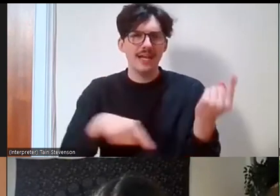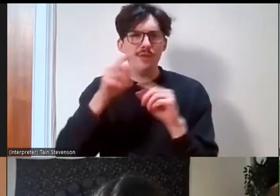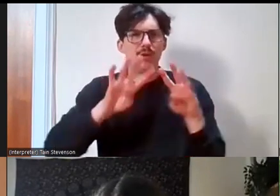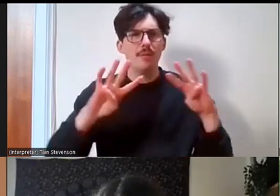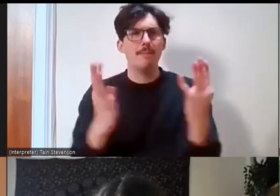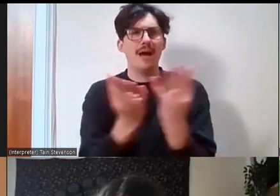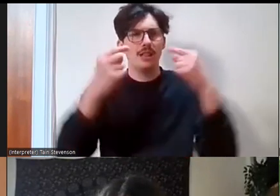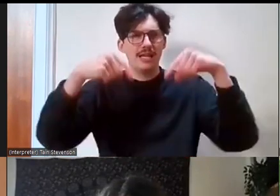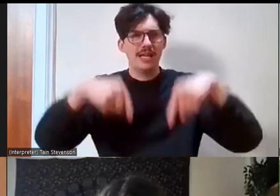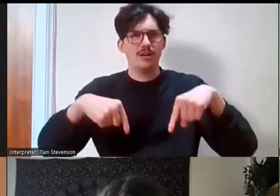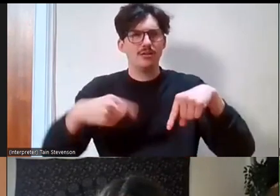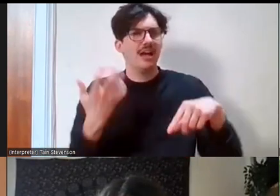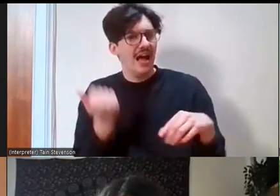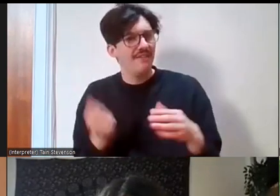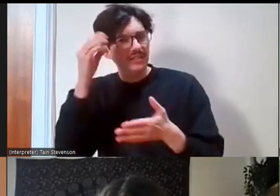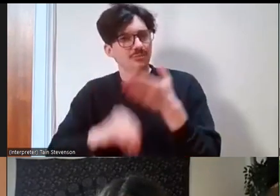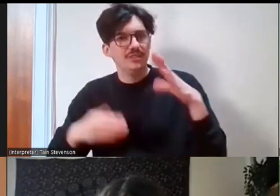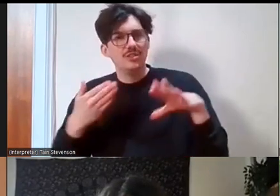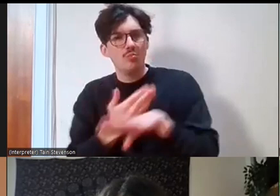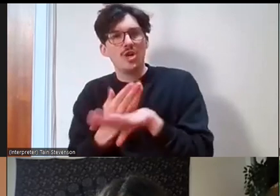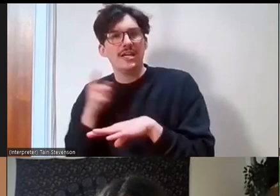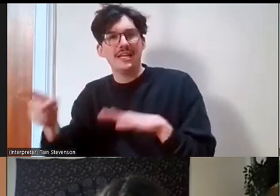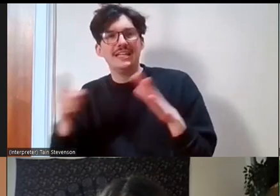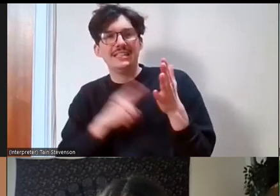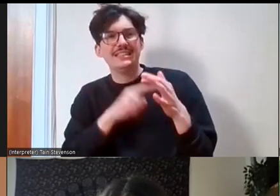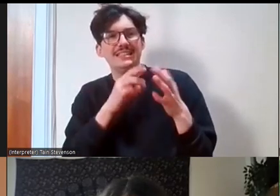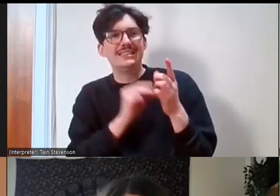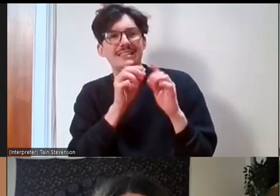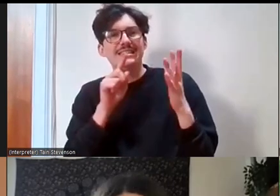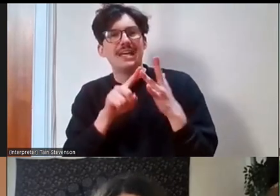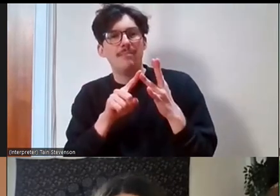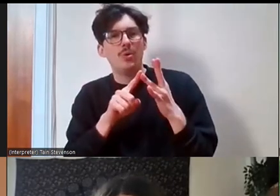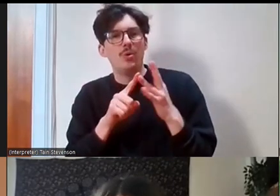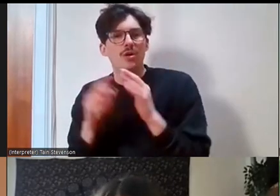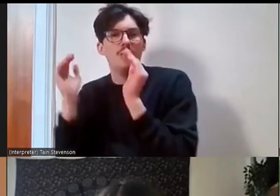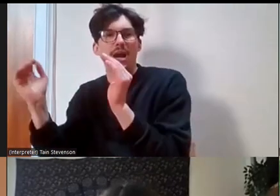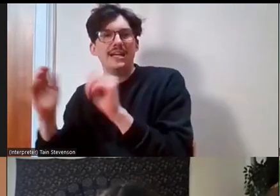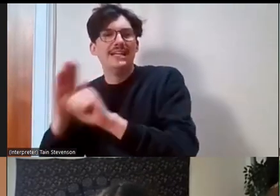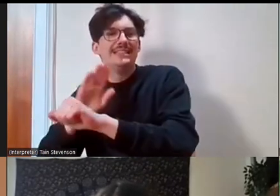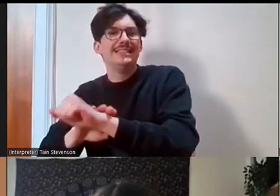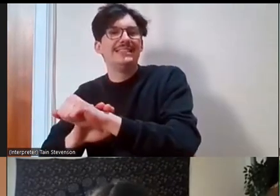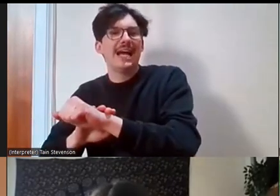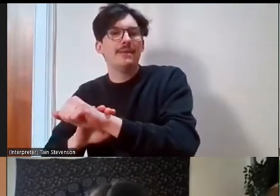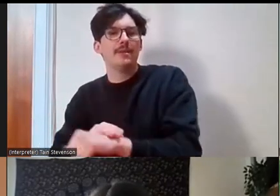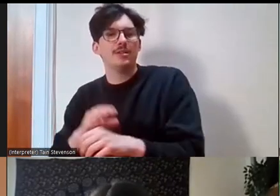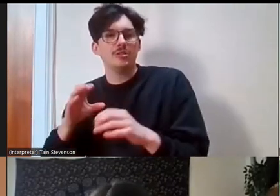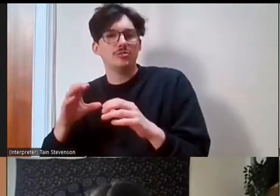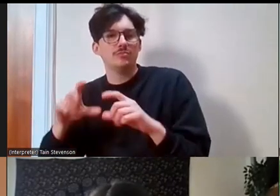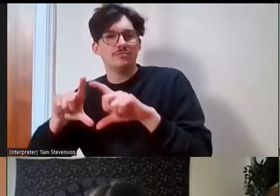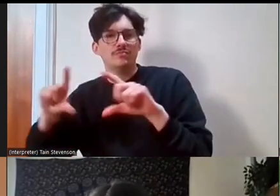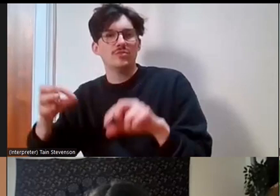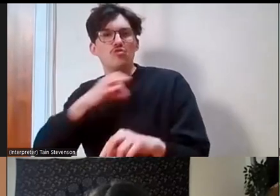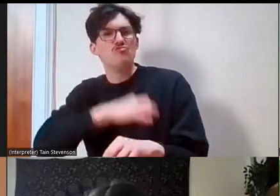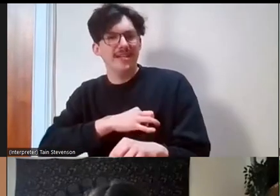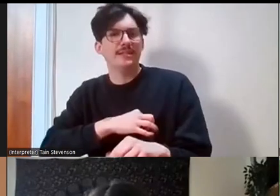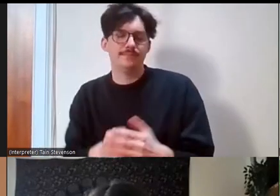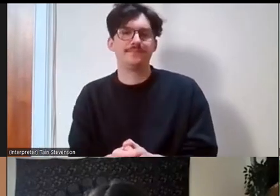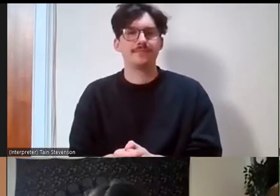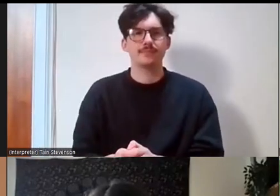experience of working with Tempo (time credits)? They've been brought to Chloe's attention as a